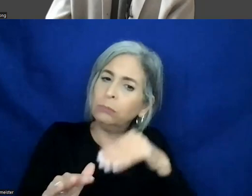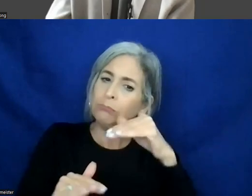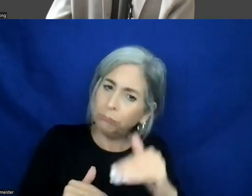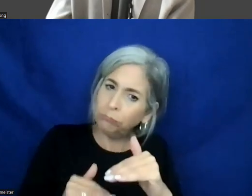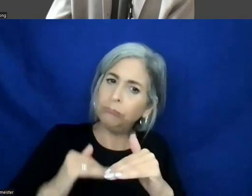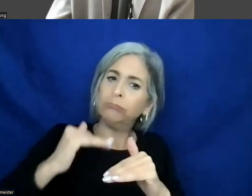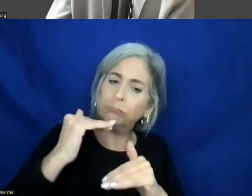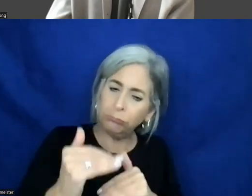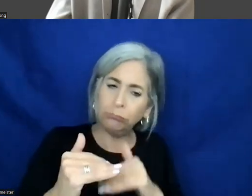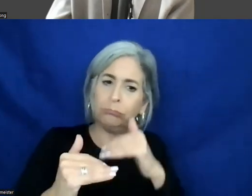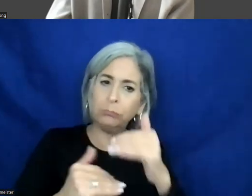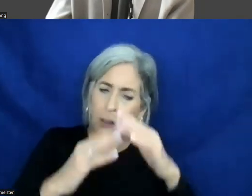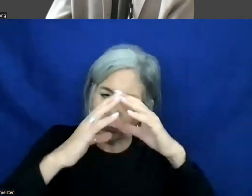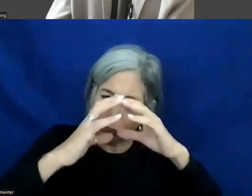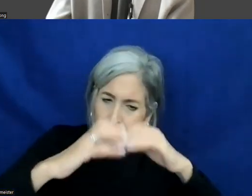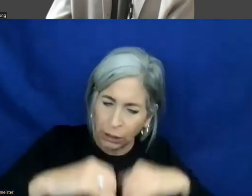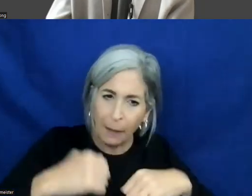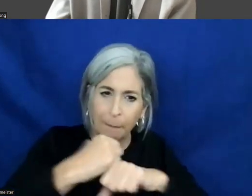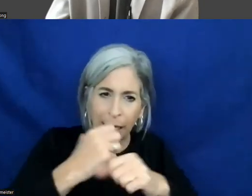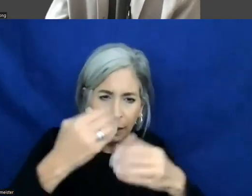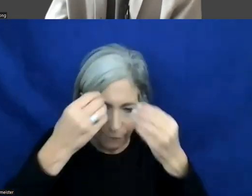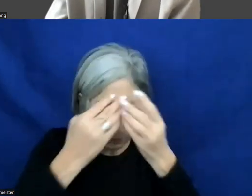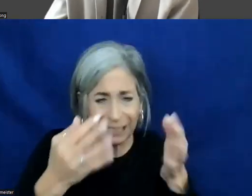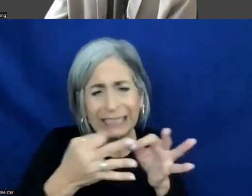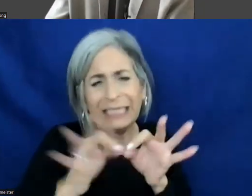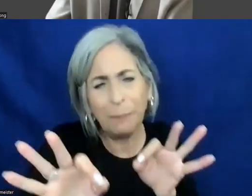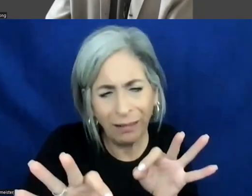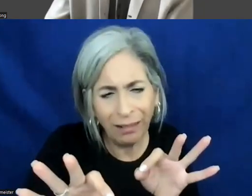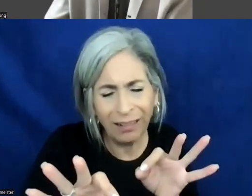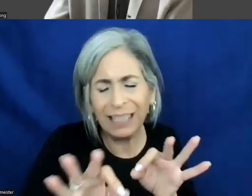Break this down, try to make the information simple, don't overdo the documentation where